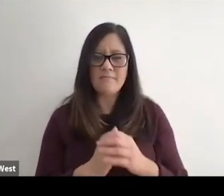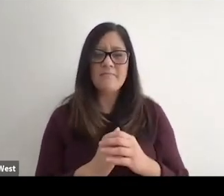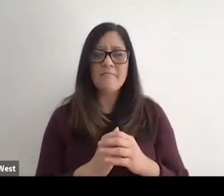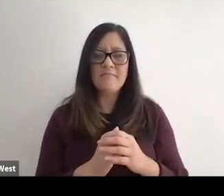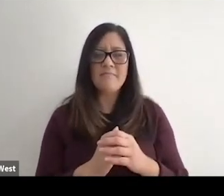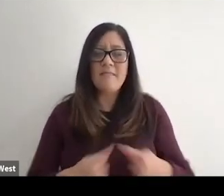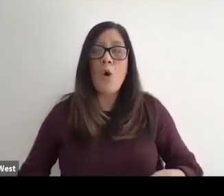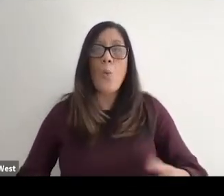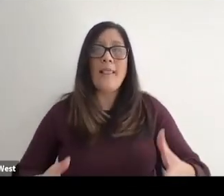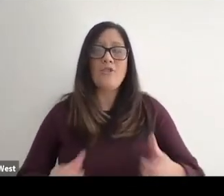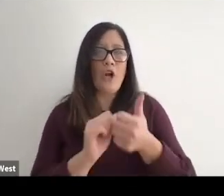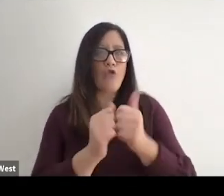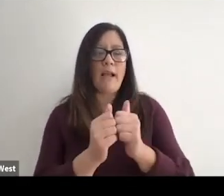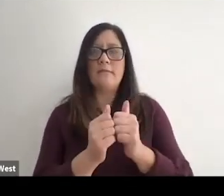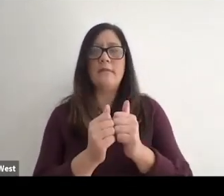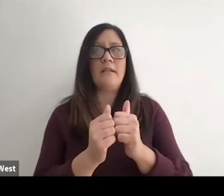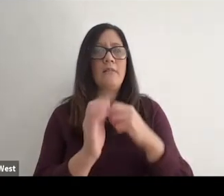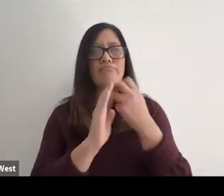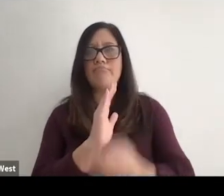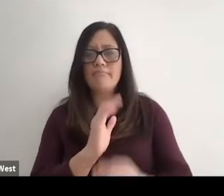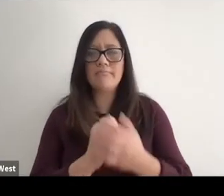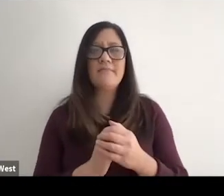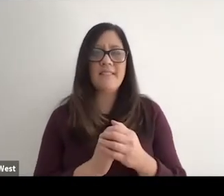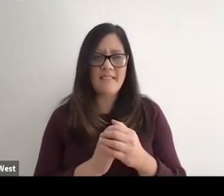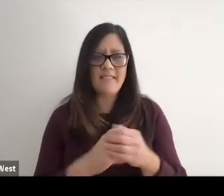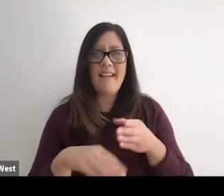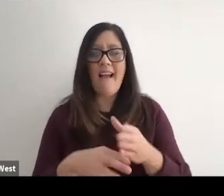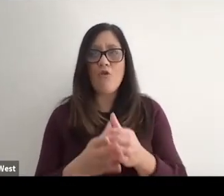Gleams on to the sport of wheelchair racing and over several years.